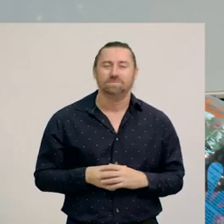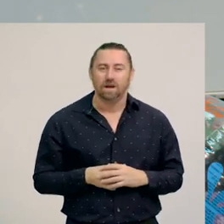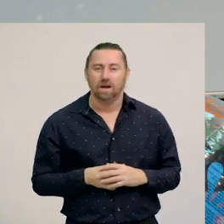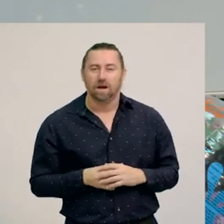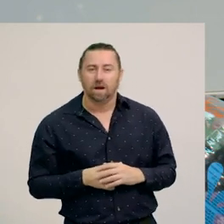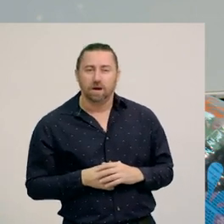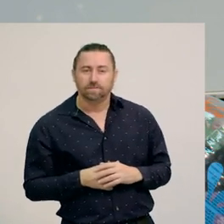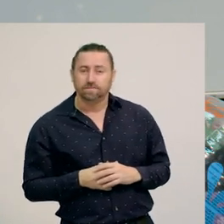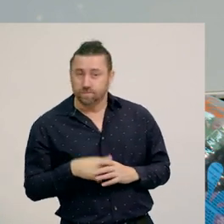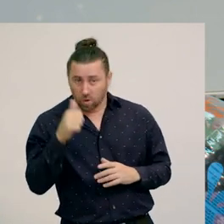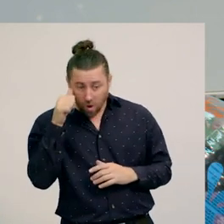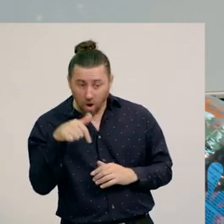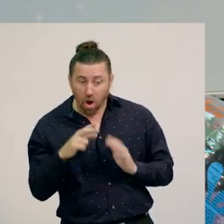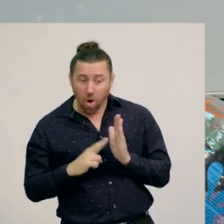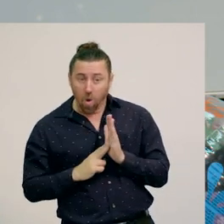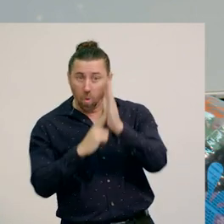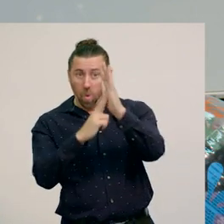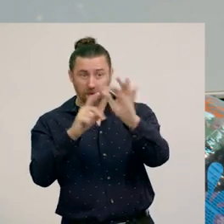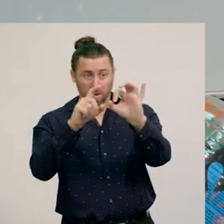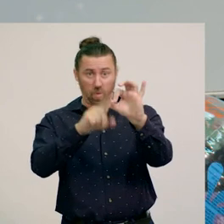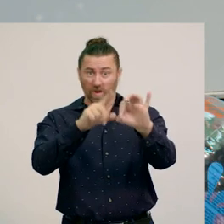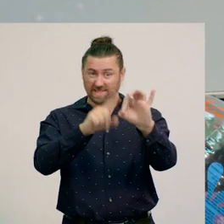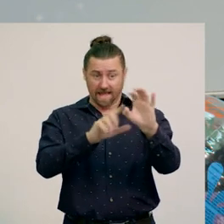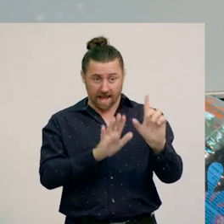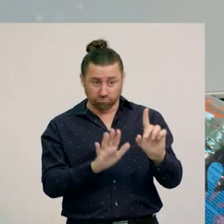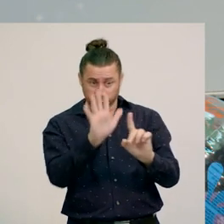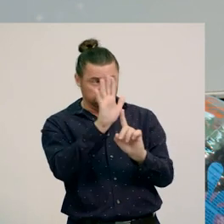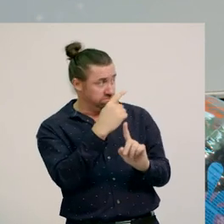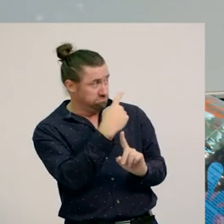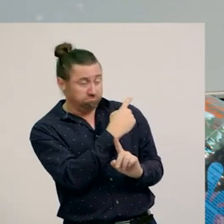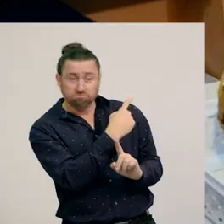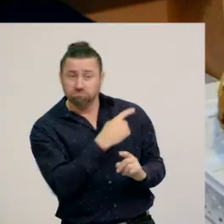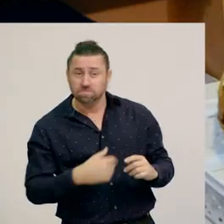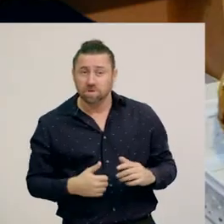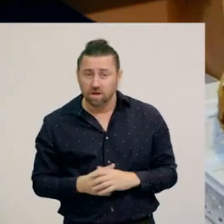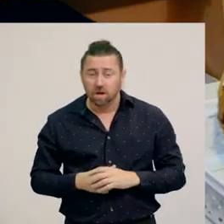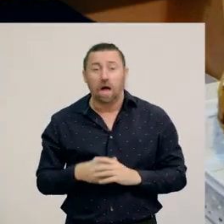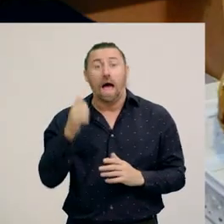But I know that in Northern Queensland, around here,